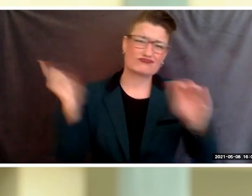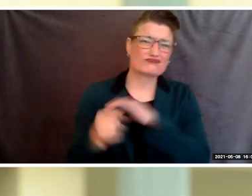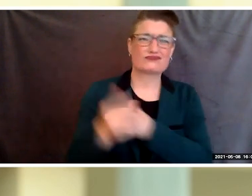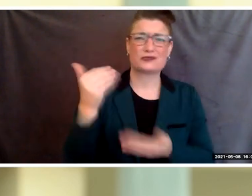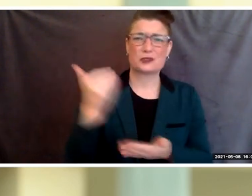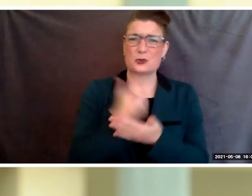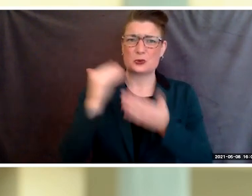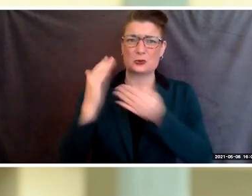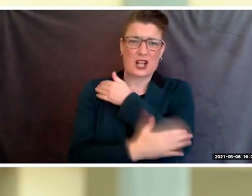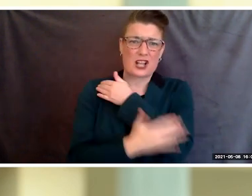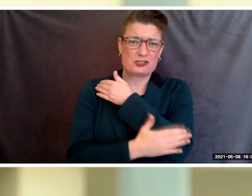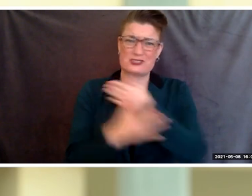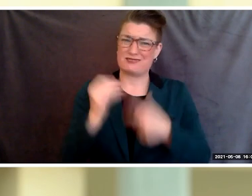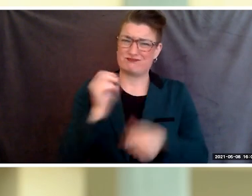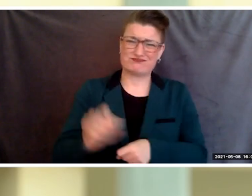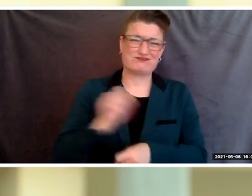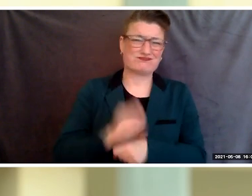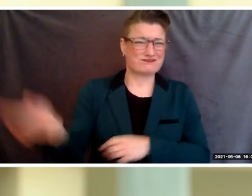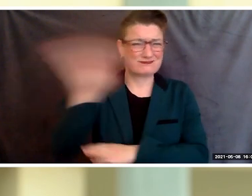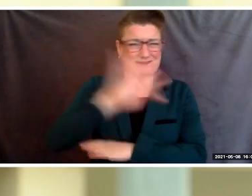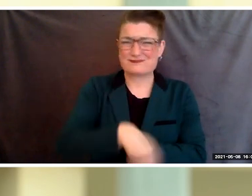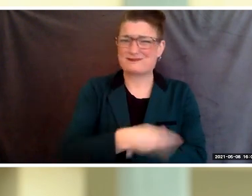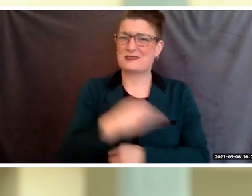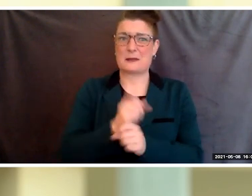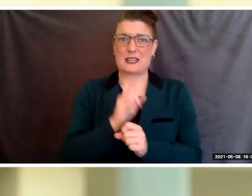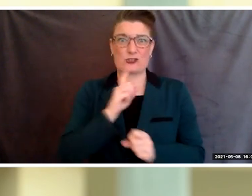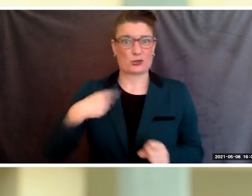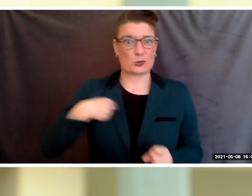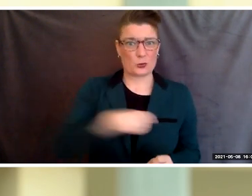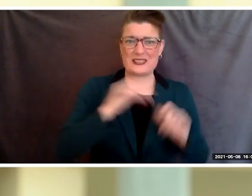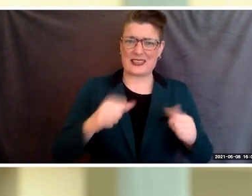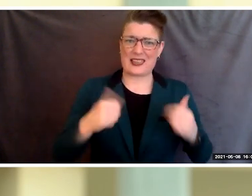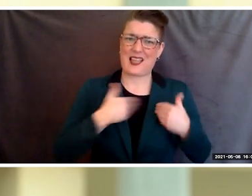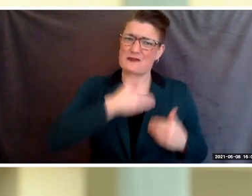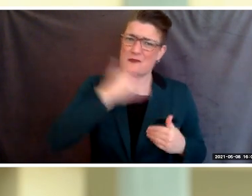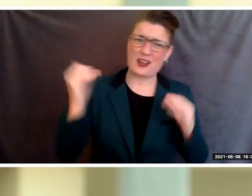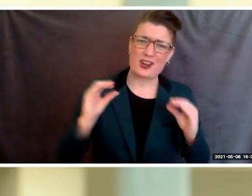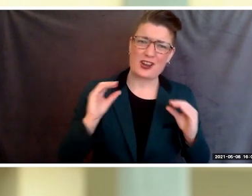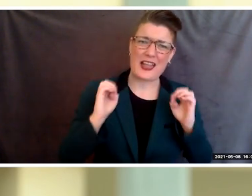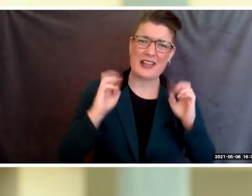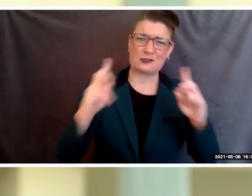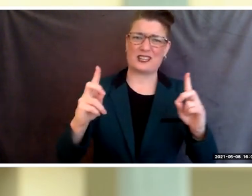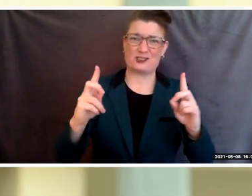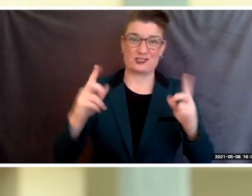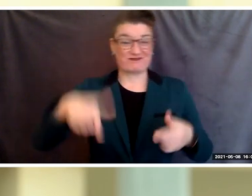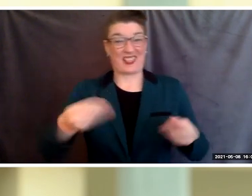for our higher education is land of opportunity. We all know a trailblazer.